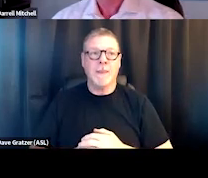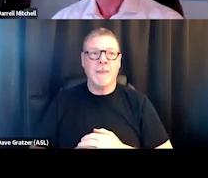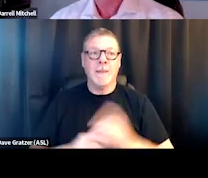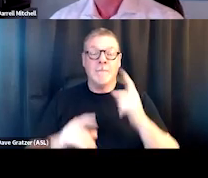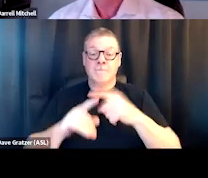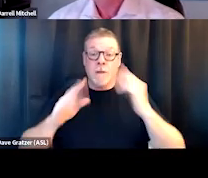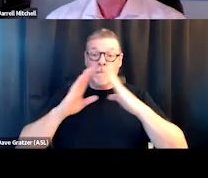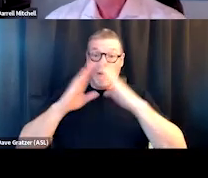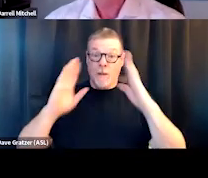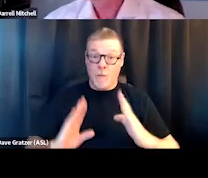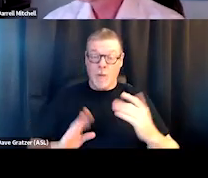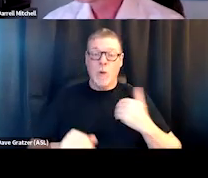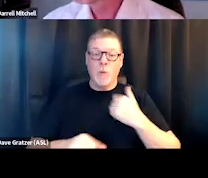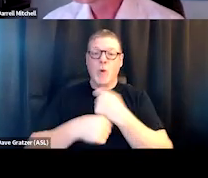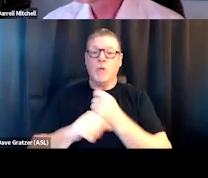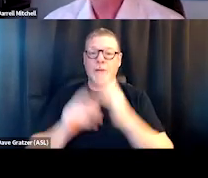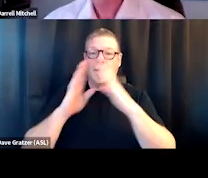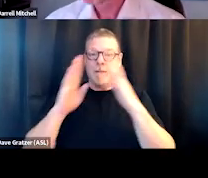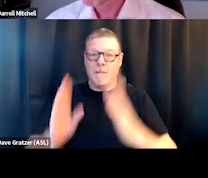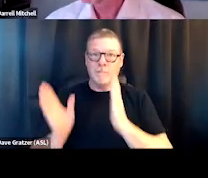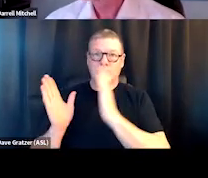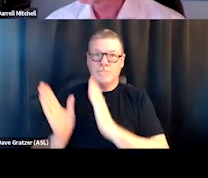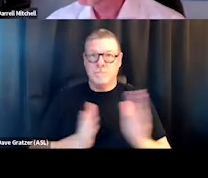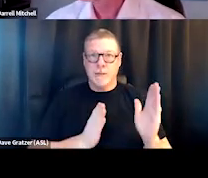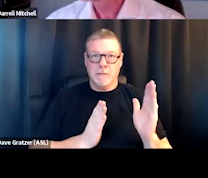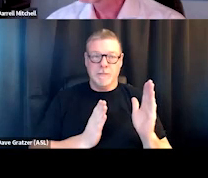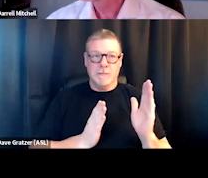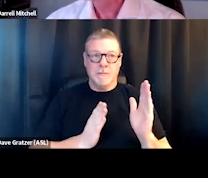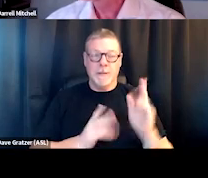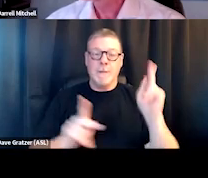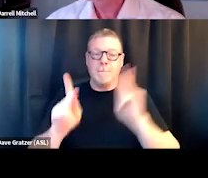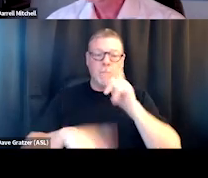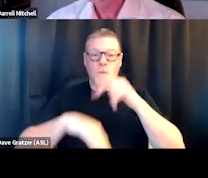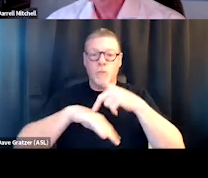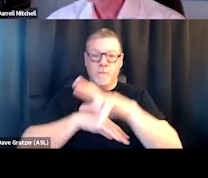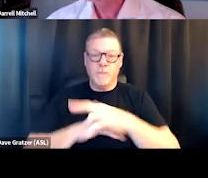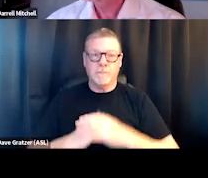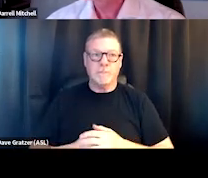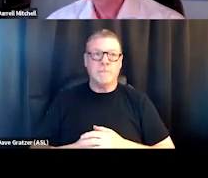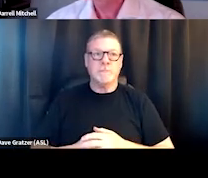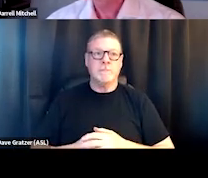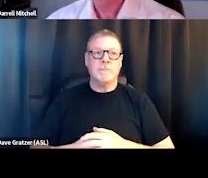we create a housing plan for the people that are referred to us. So we're gonna talk about what are your goals,